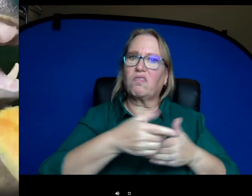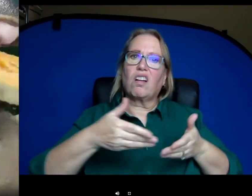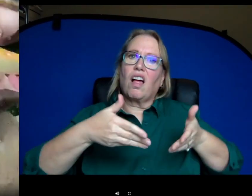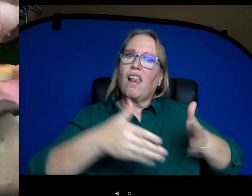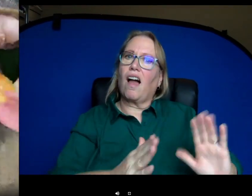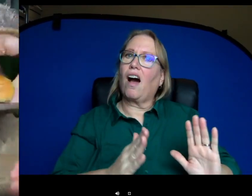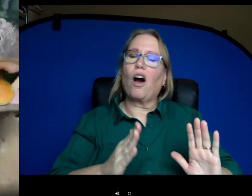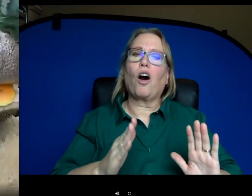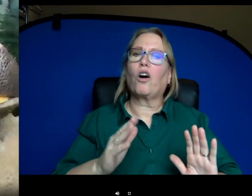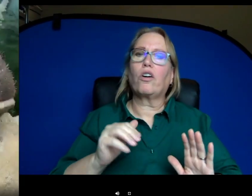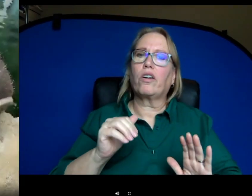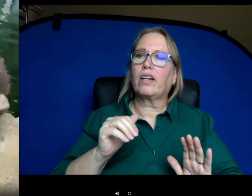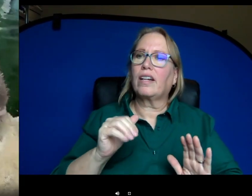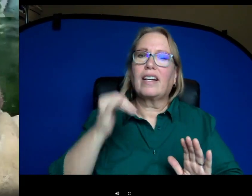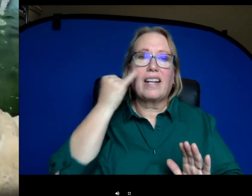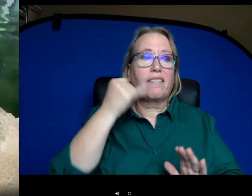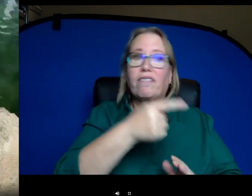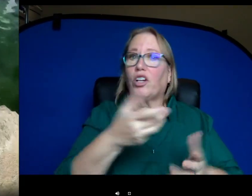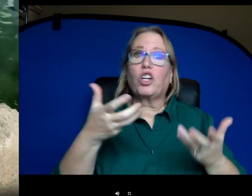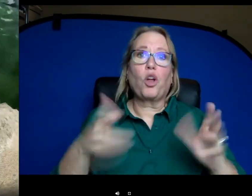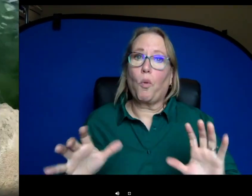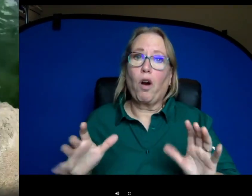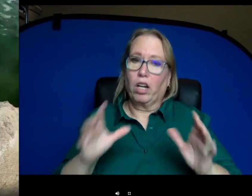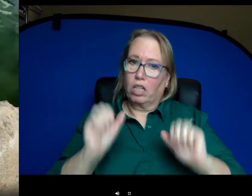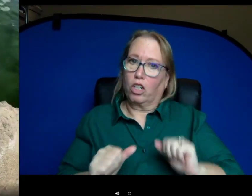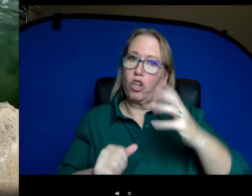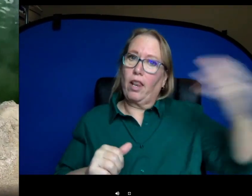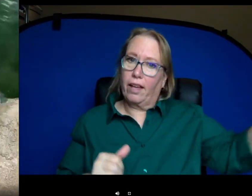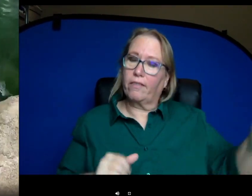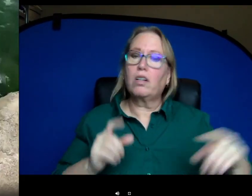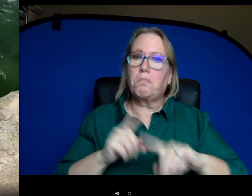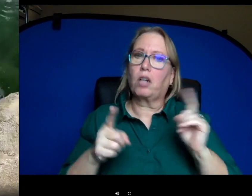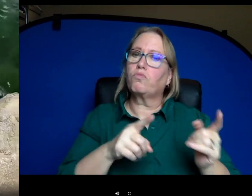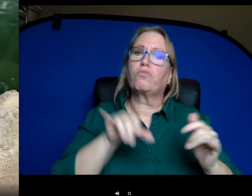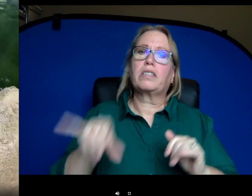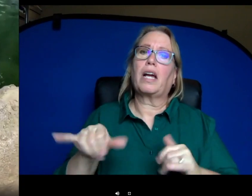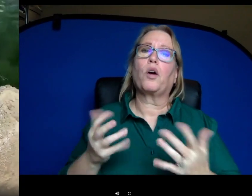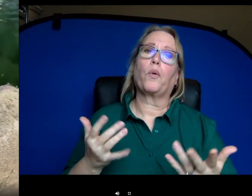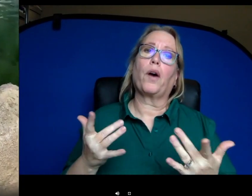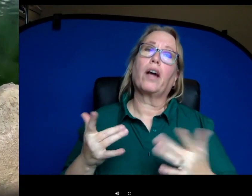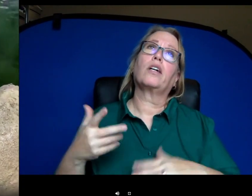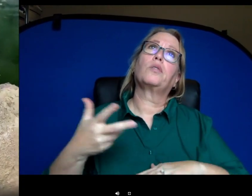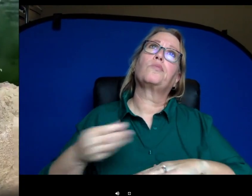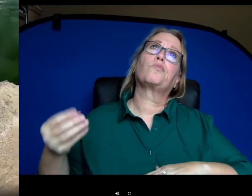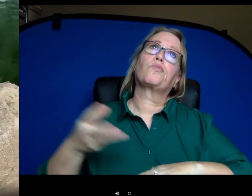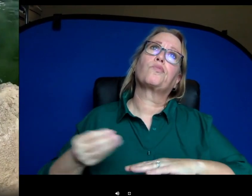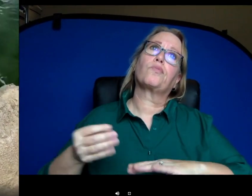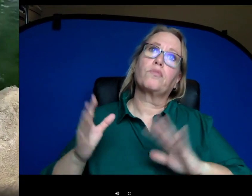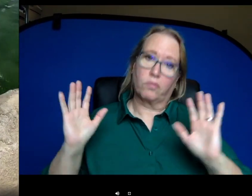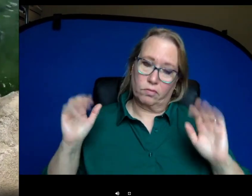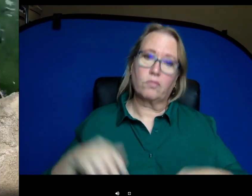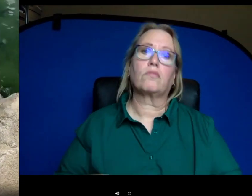I think she's better with needles then a lot of us are. Definitely less scared of them then I am. And the great news is, it was